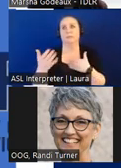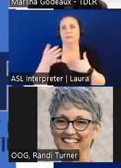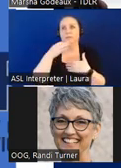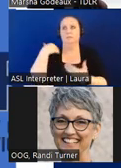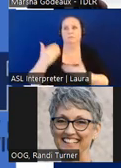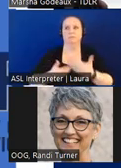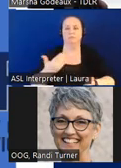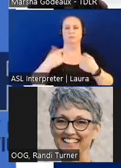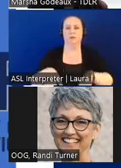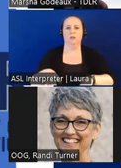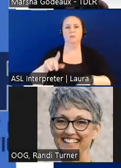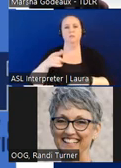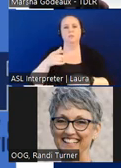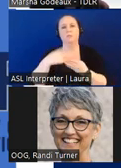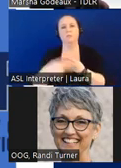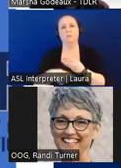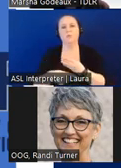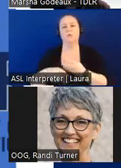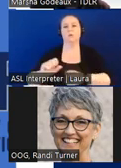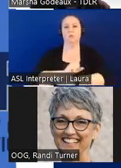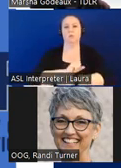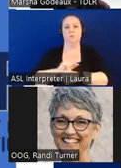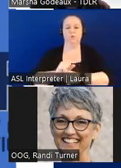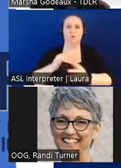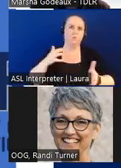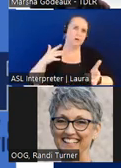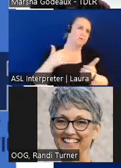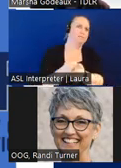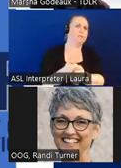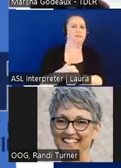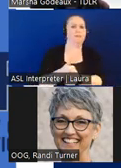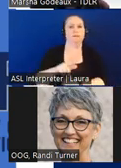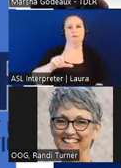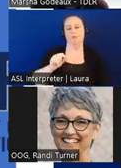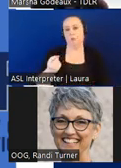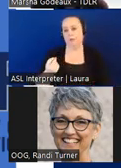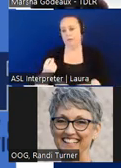program is the work we are doing to update the 2012 tasks to a 2022 version